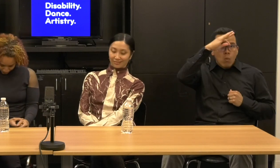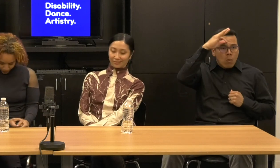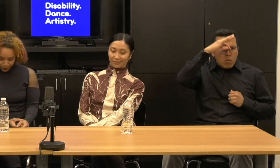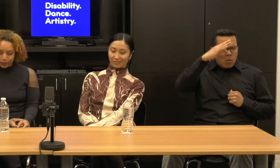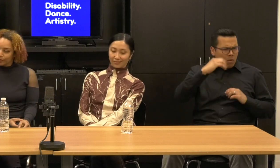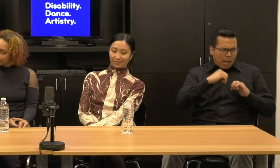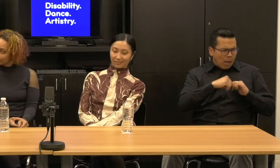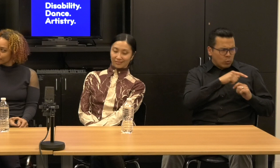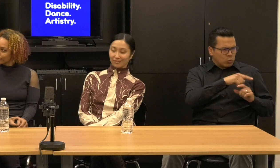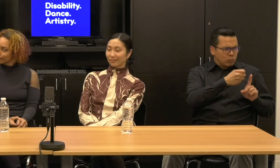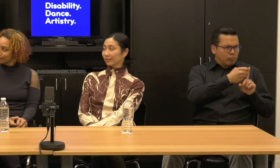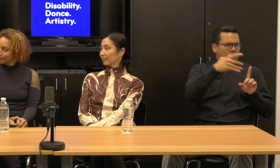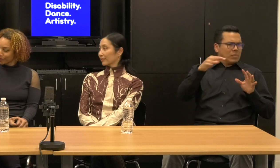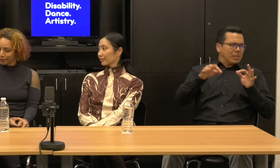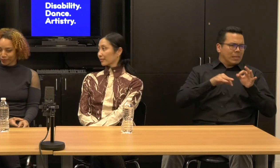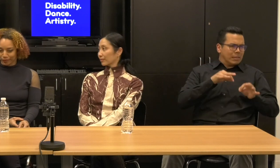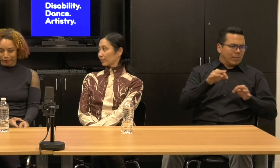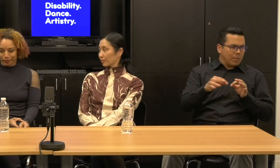Maybe you start anywhere, but you could start maybe with the history.